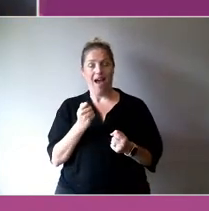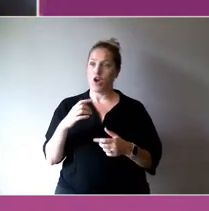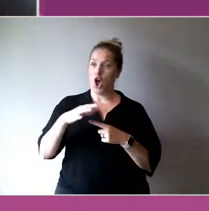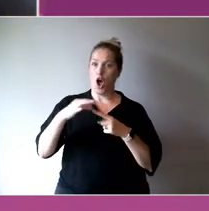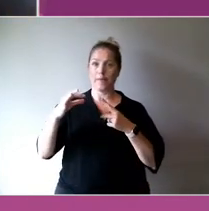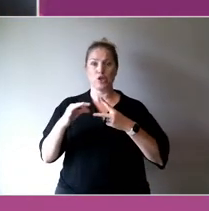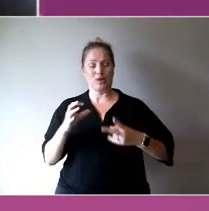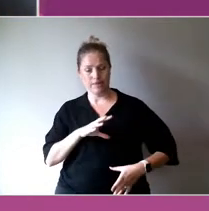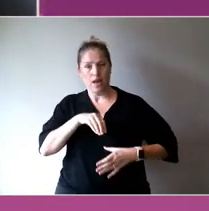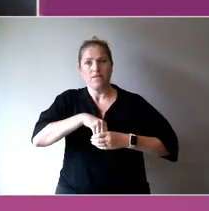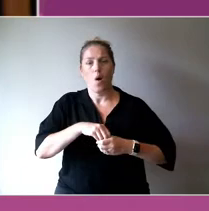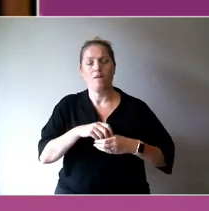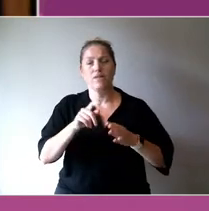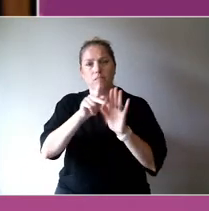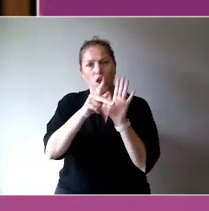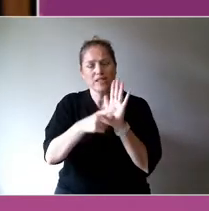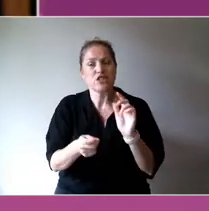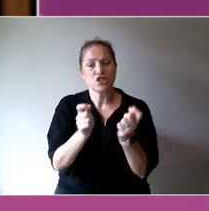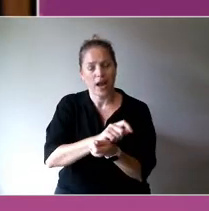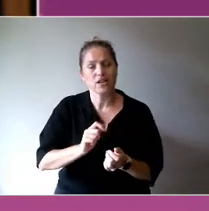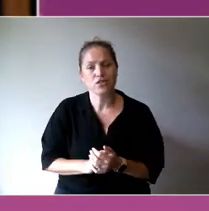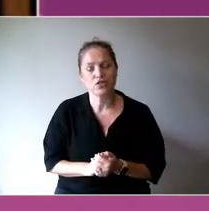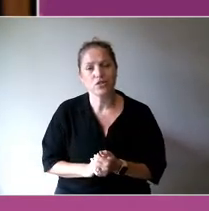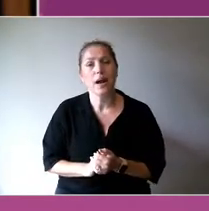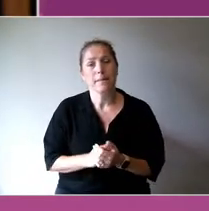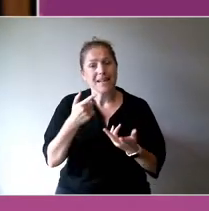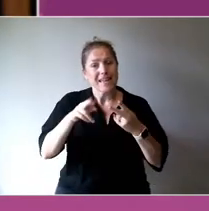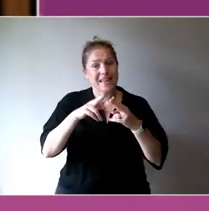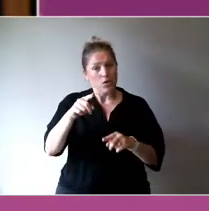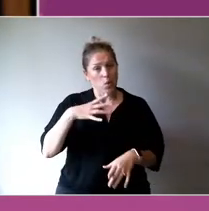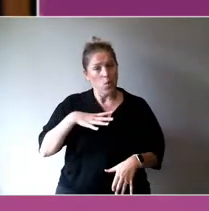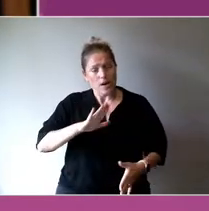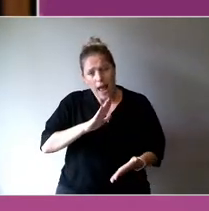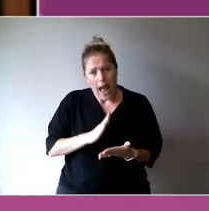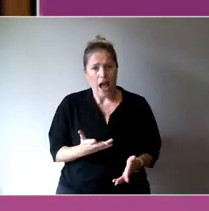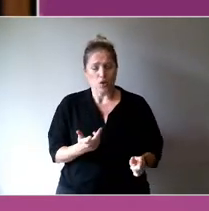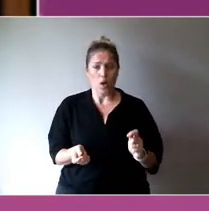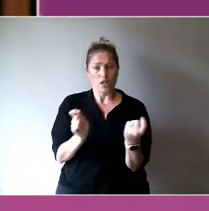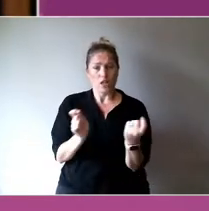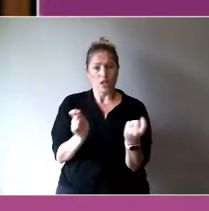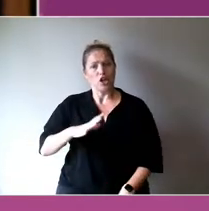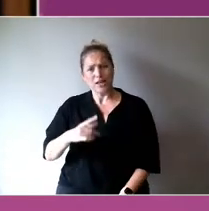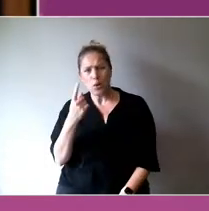If up -- you want to have change, you need to look at every community and population